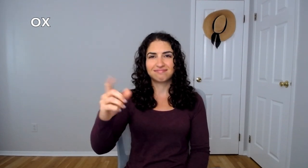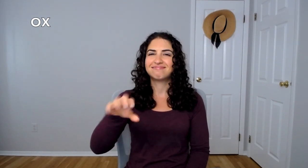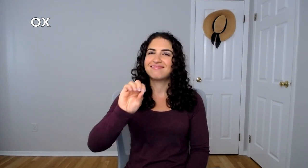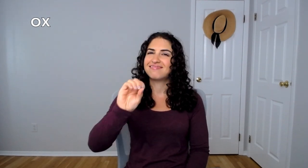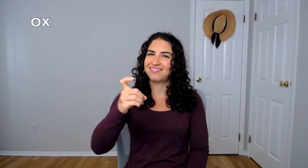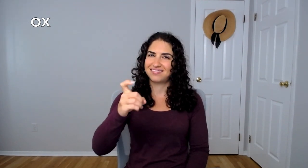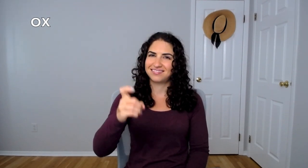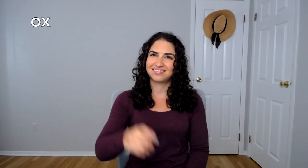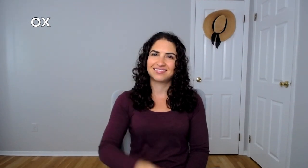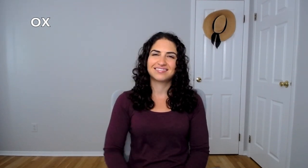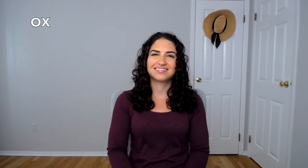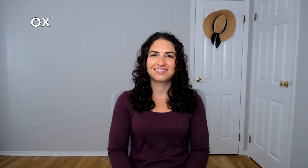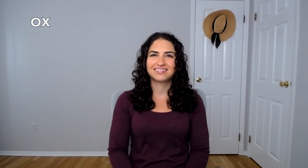OX